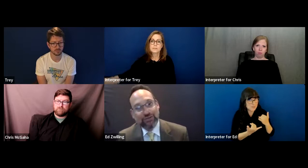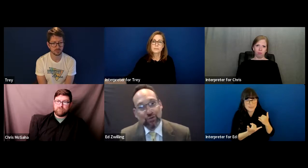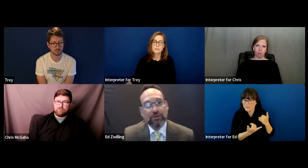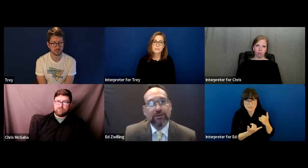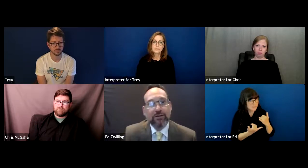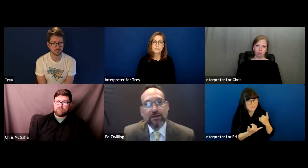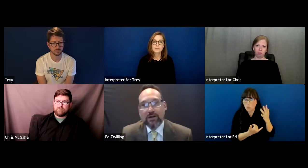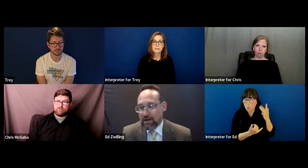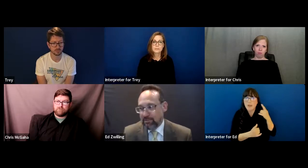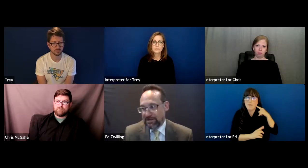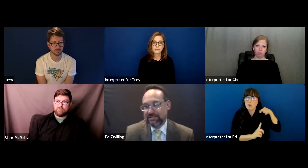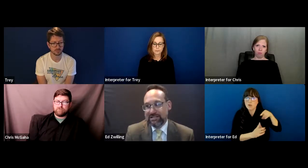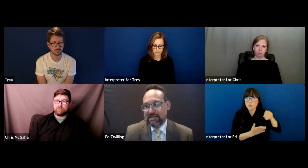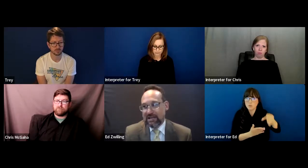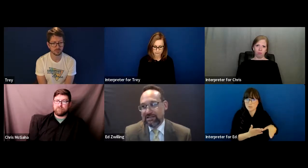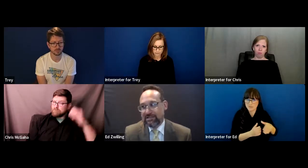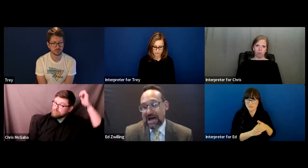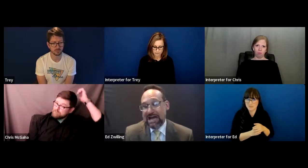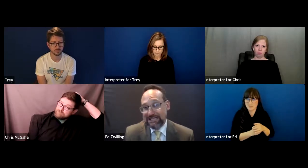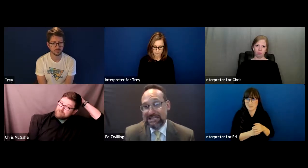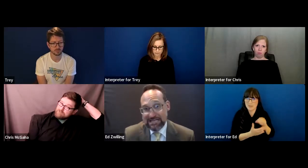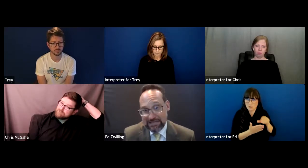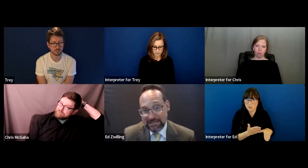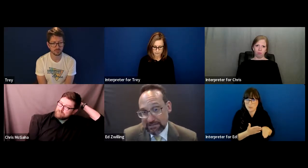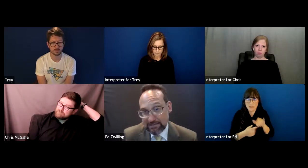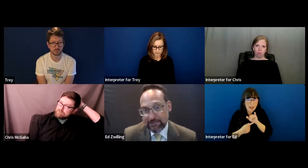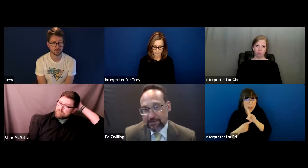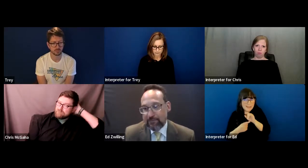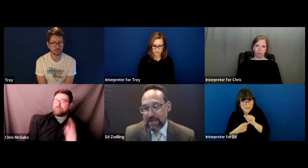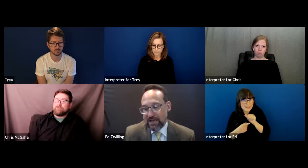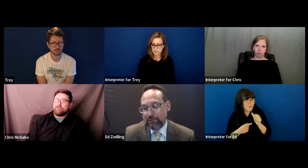student; it's the IDEA that is.